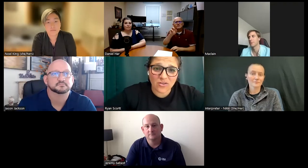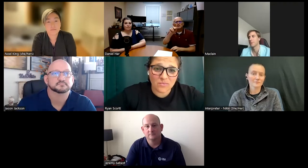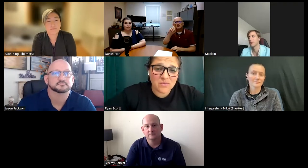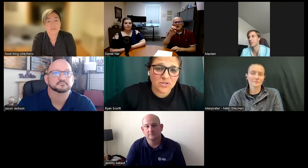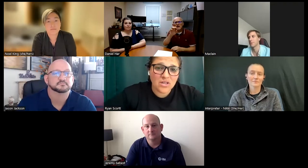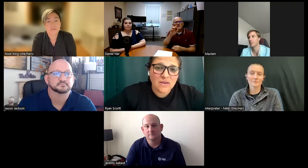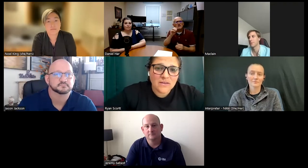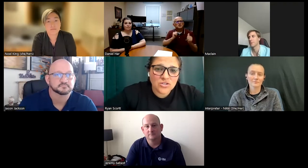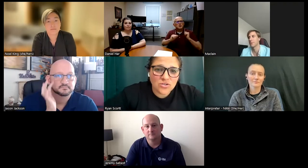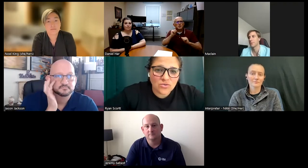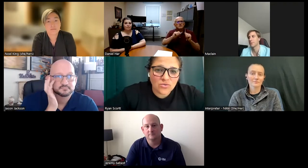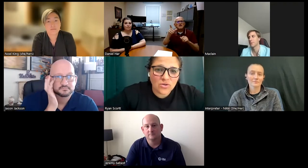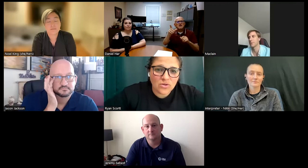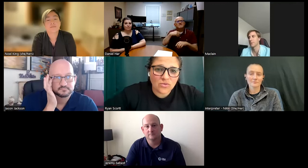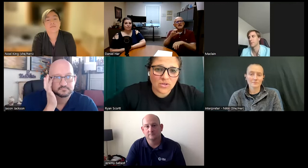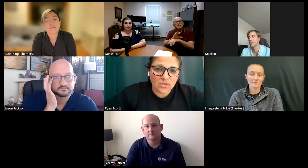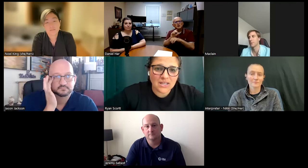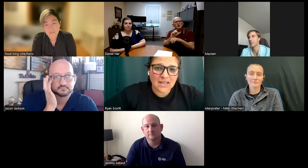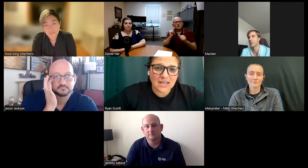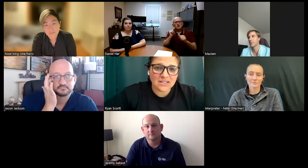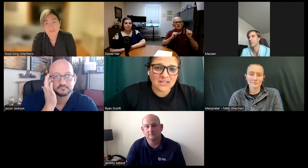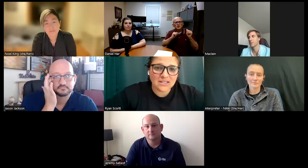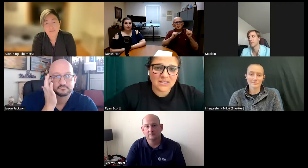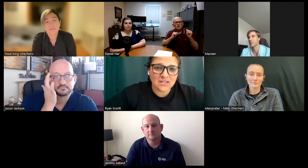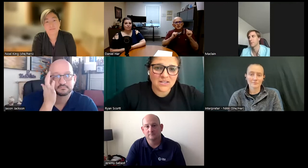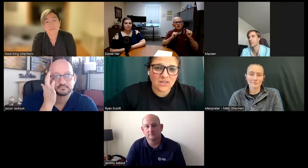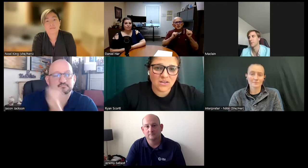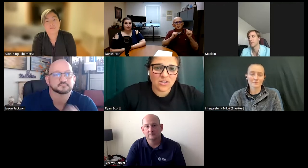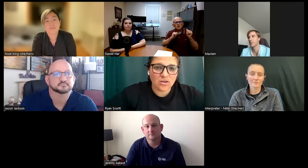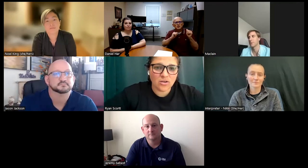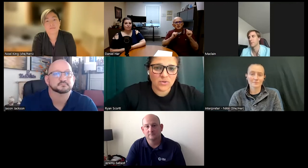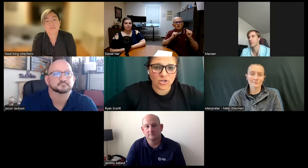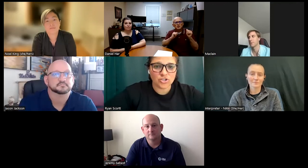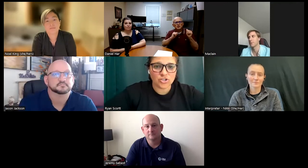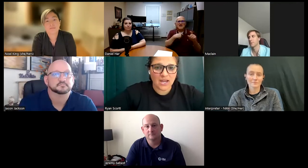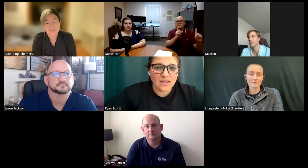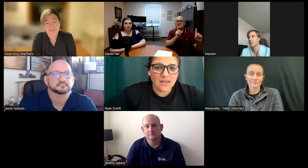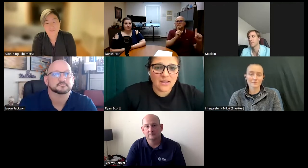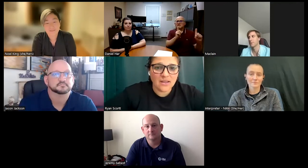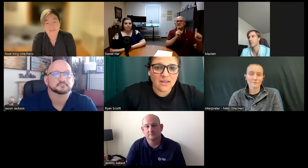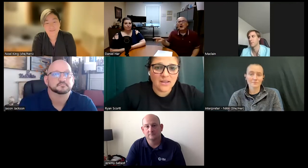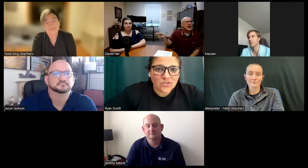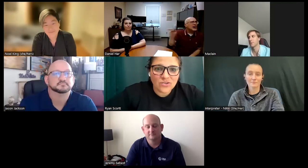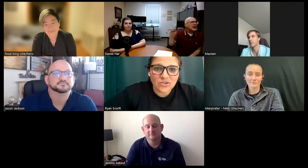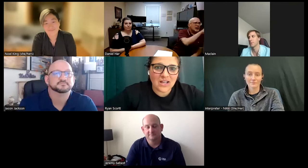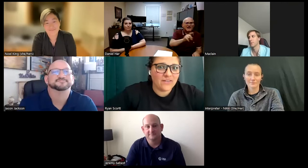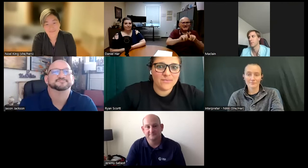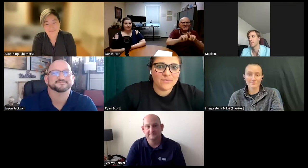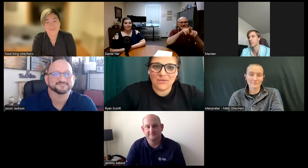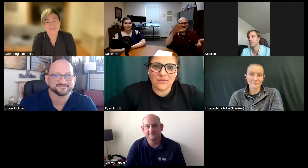people to really get to the computer trade I mean electrical everybody was